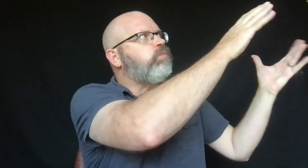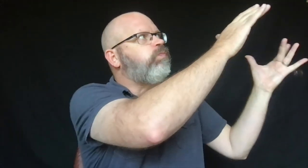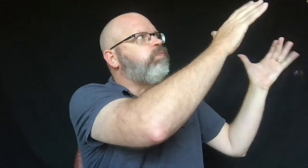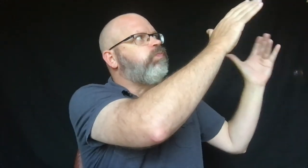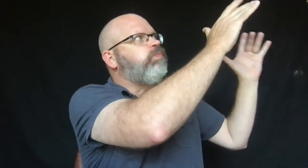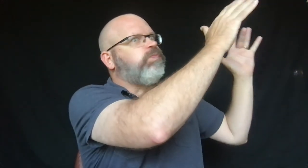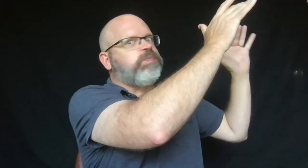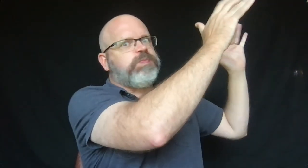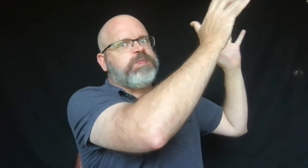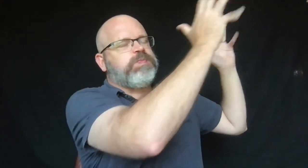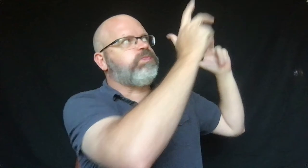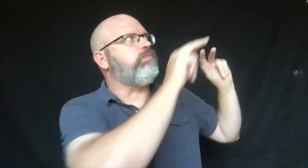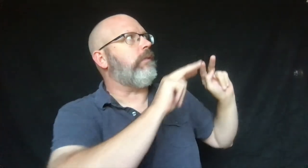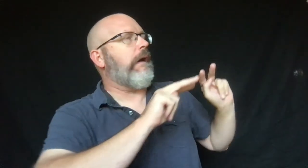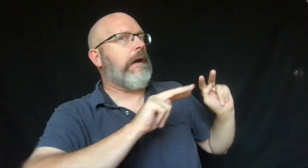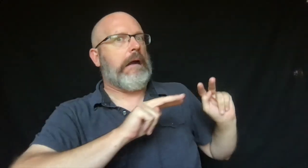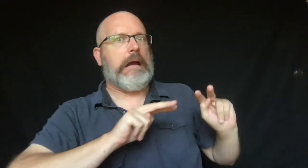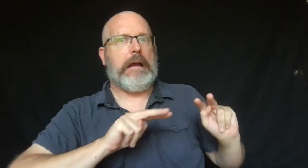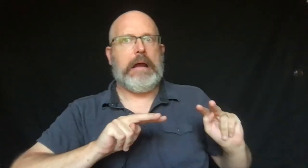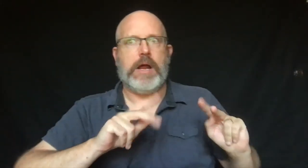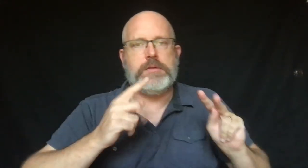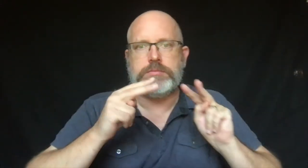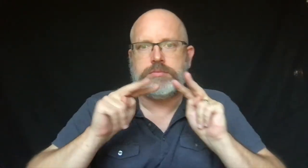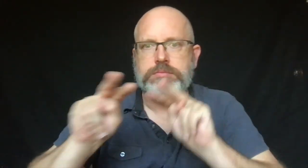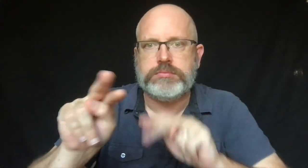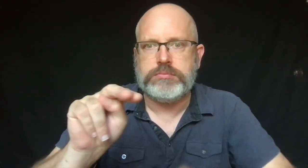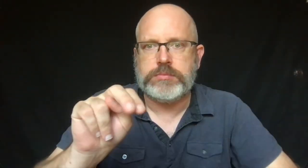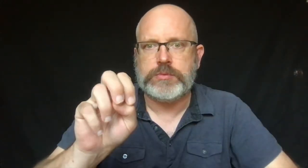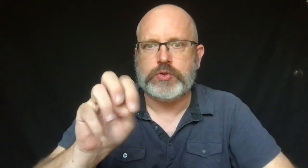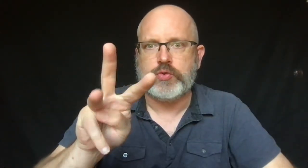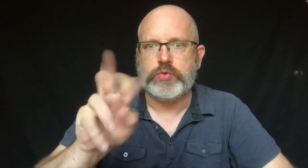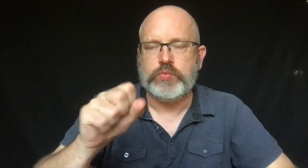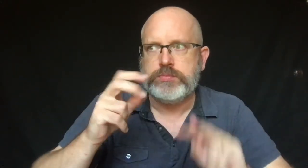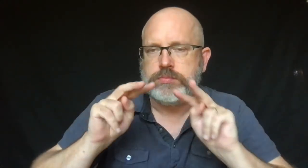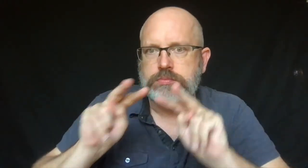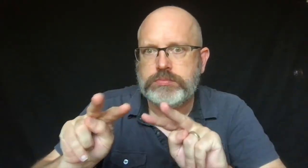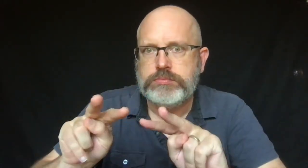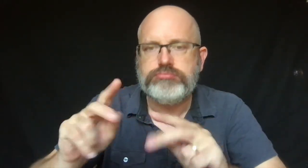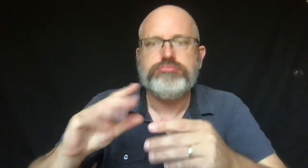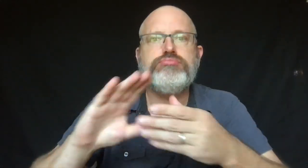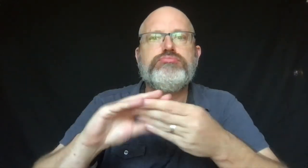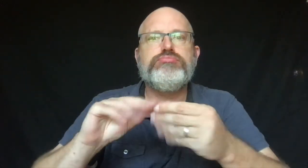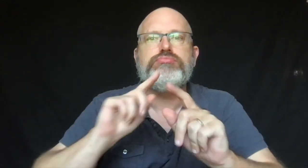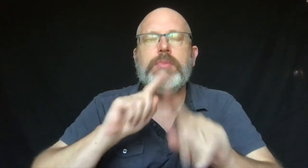and get worried when the weather changed and the storm clouds rolled in.